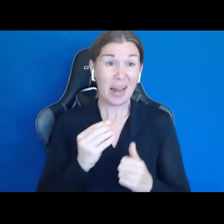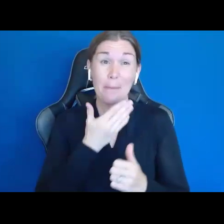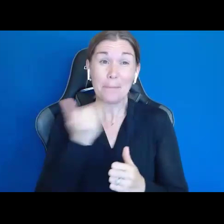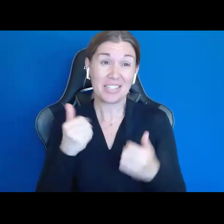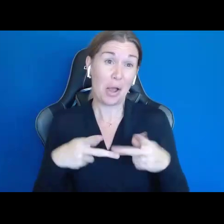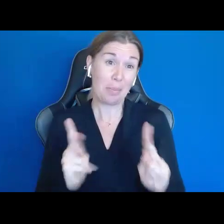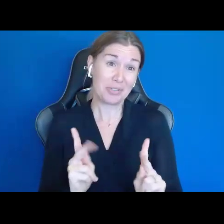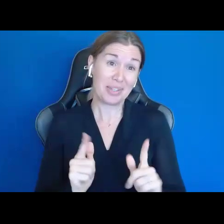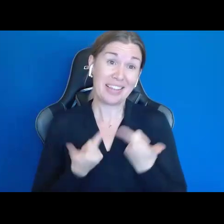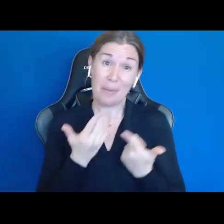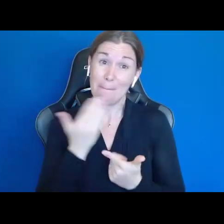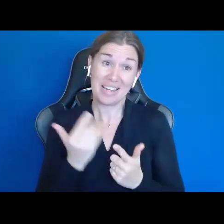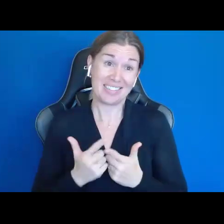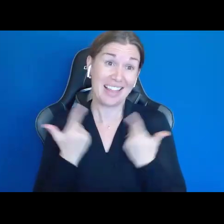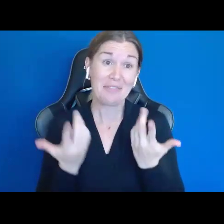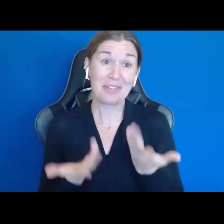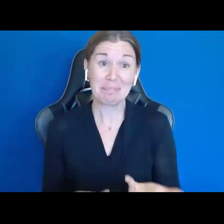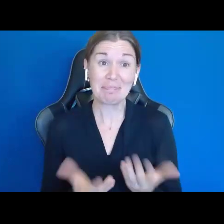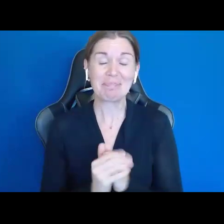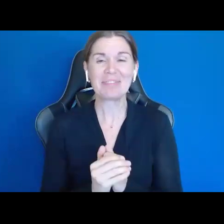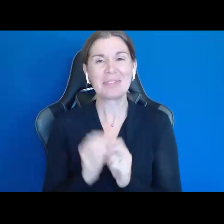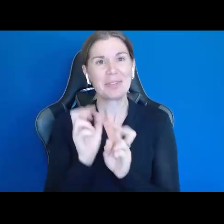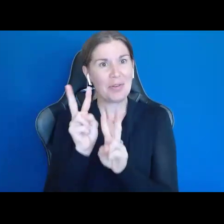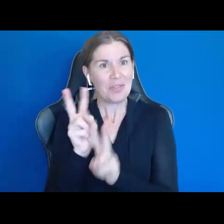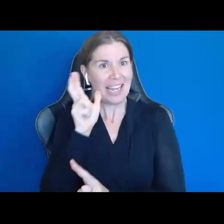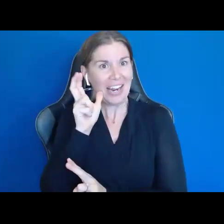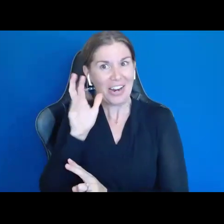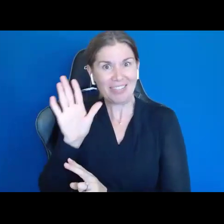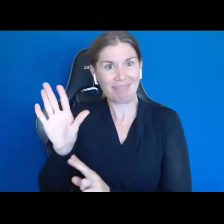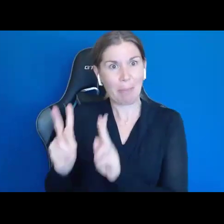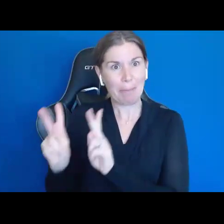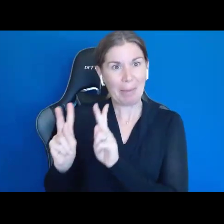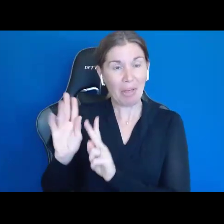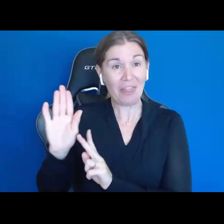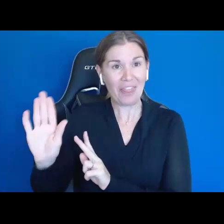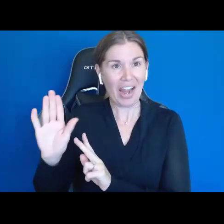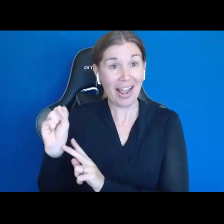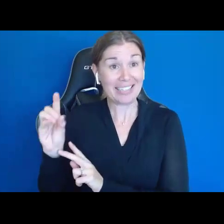And now I can't wait to hear about the people here today, how they do it, and what it's done for their lives.